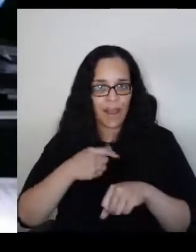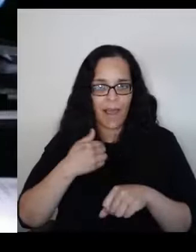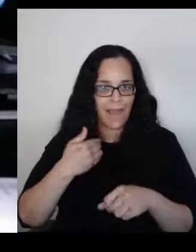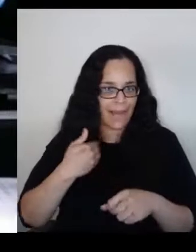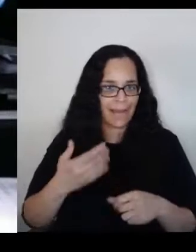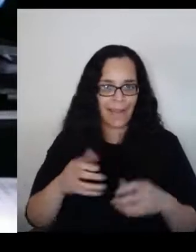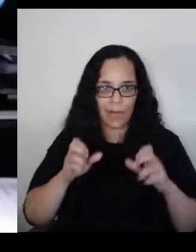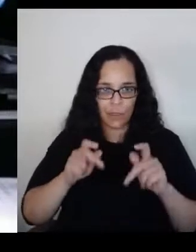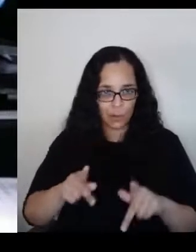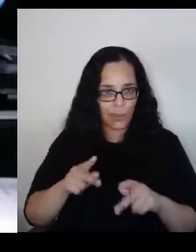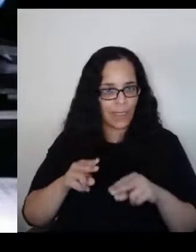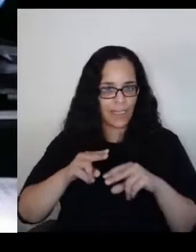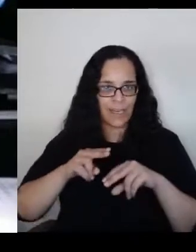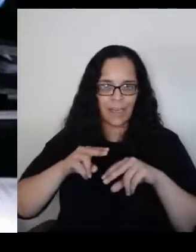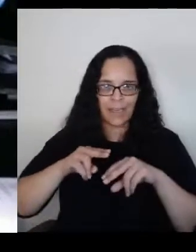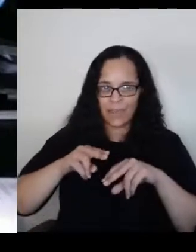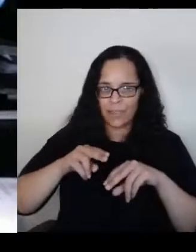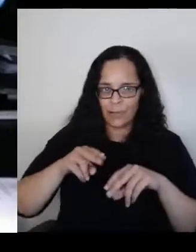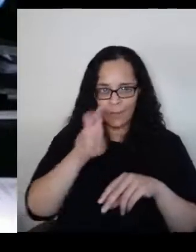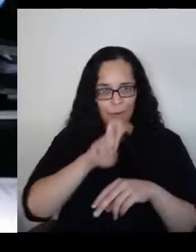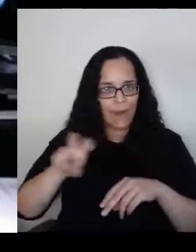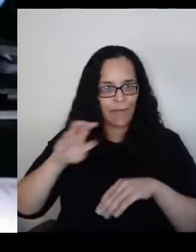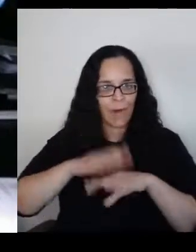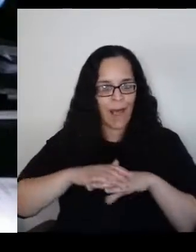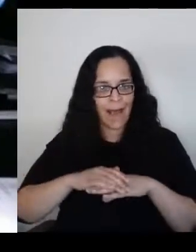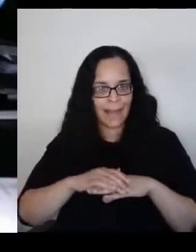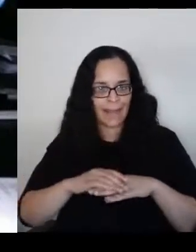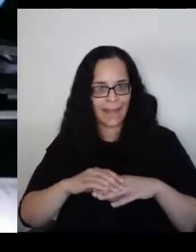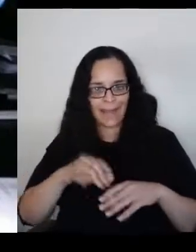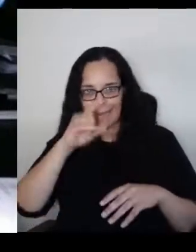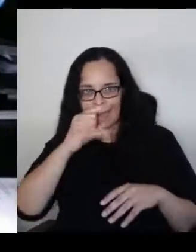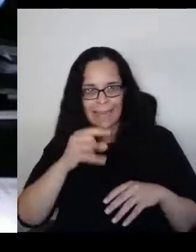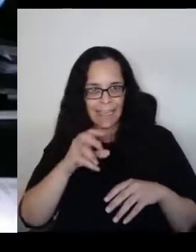and a great deal of the good work that was done